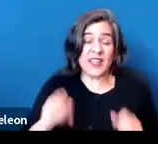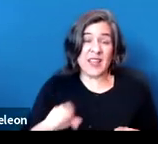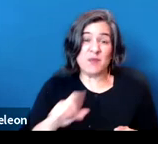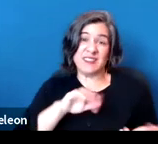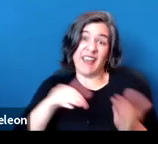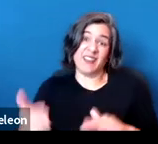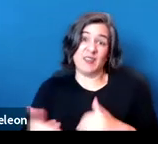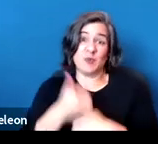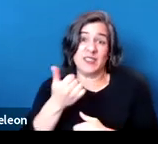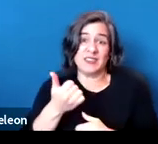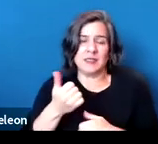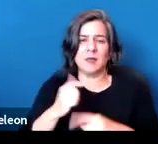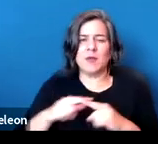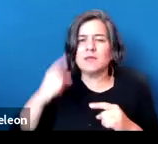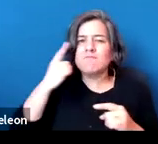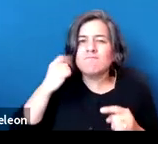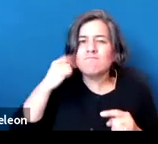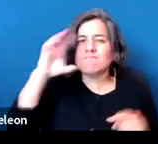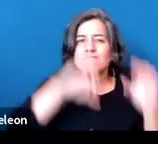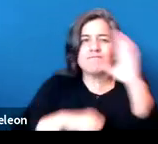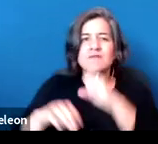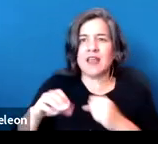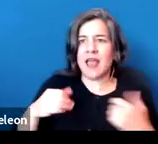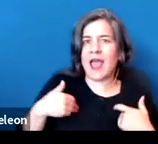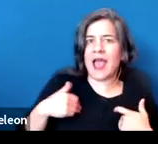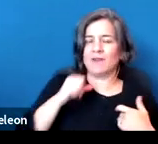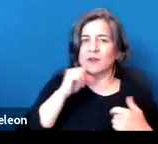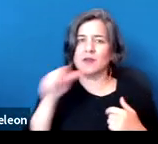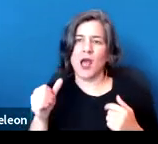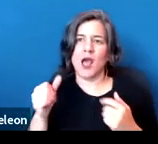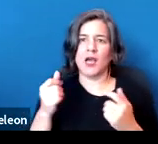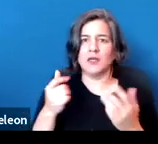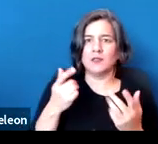But rather than speculate about their existence or their implications, we're actually going